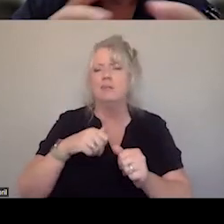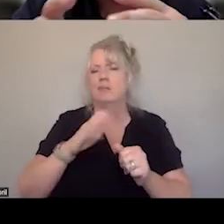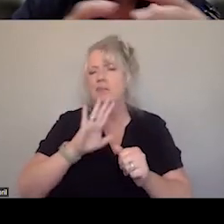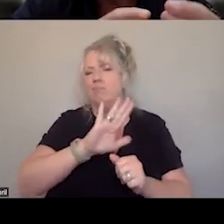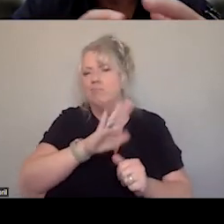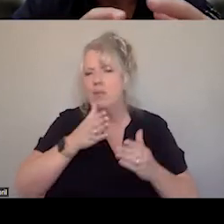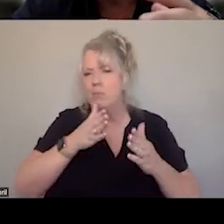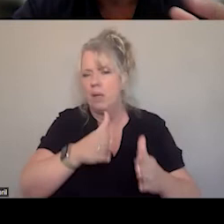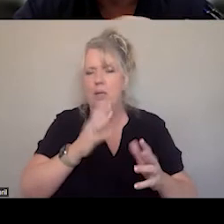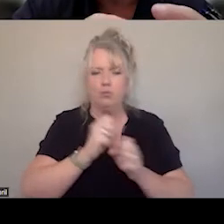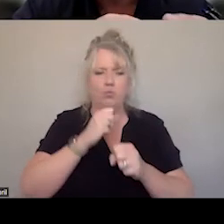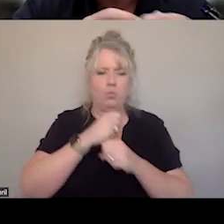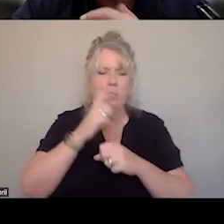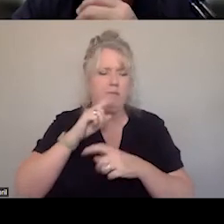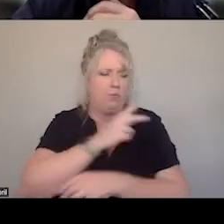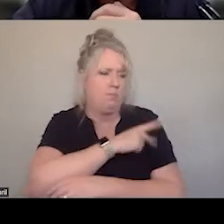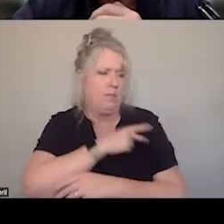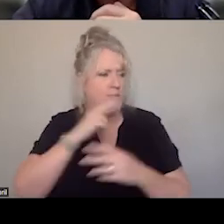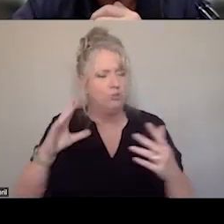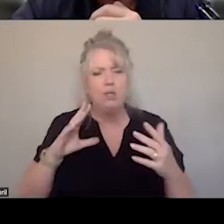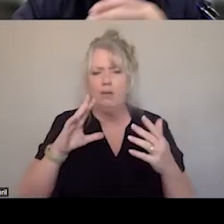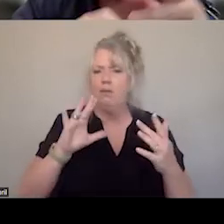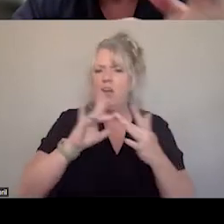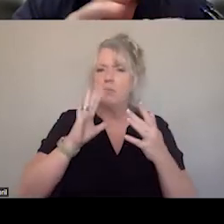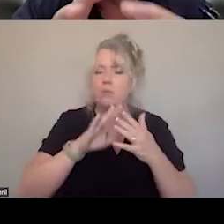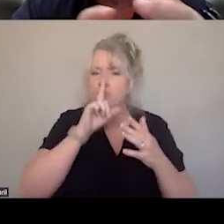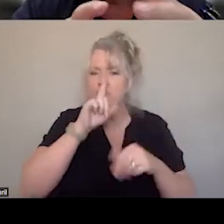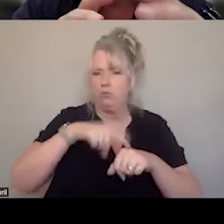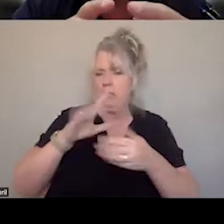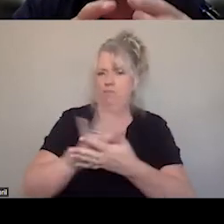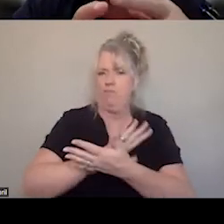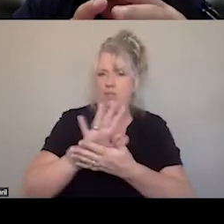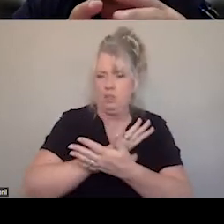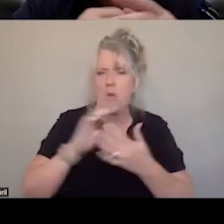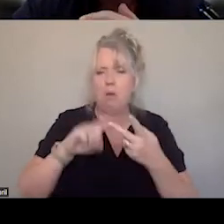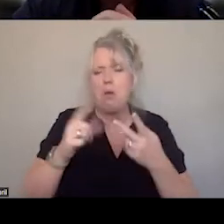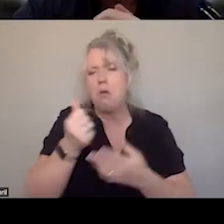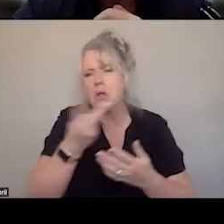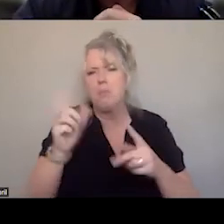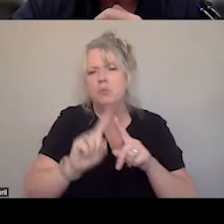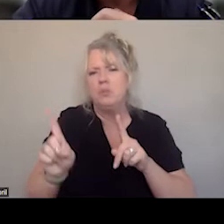PATIENT CONTACT AND DO REAL TIME VIDEO. THERE IS A COUPLE DIFFERENT OPTIONS THAT ARE AVAILABLE TO US.